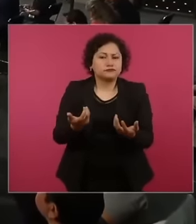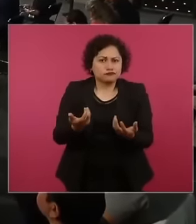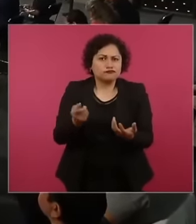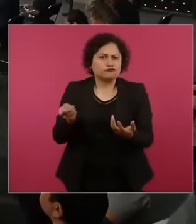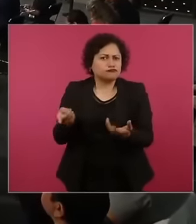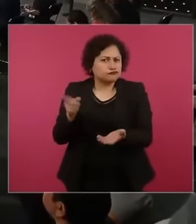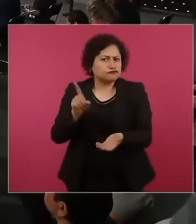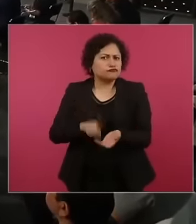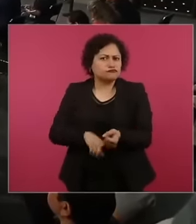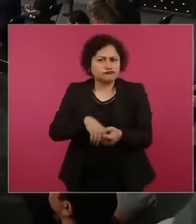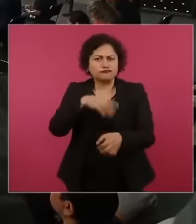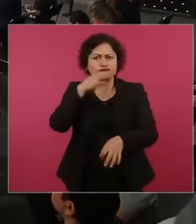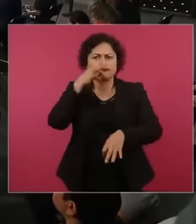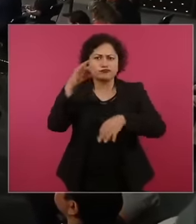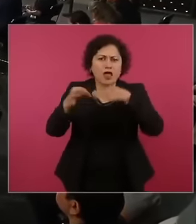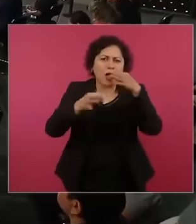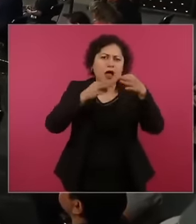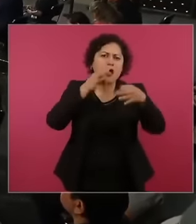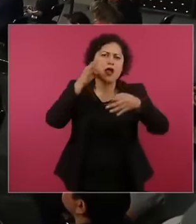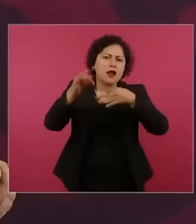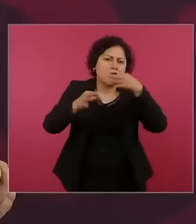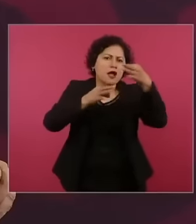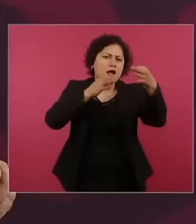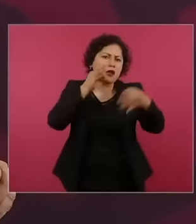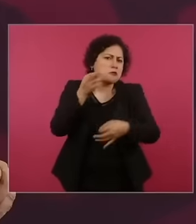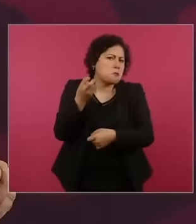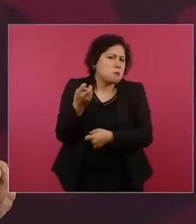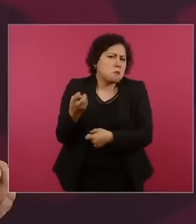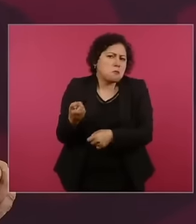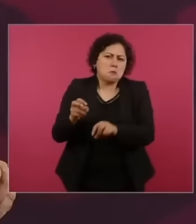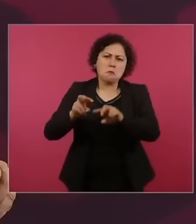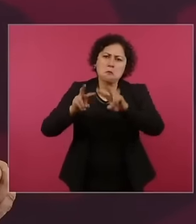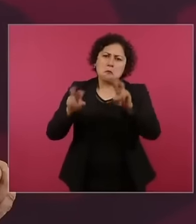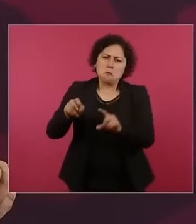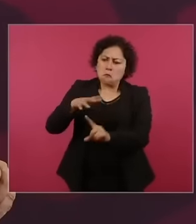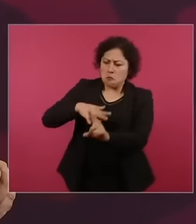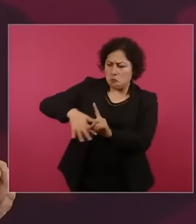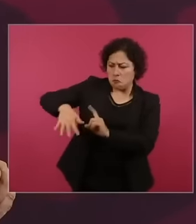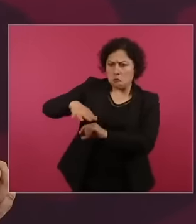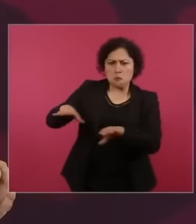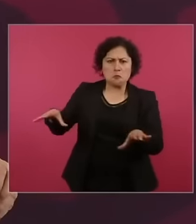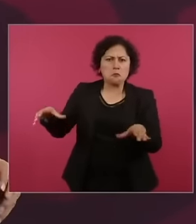in the canoe